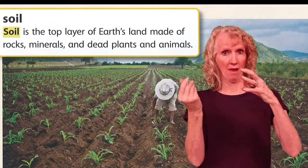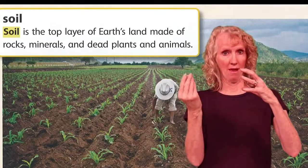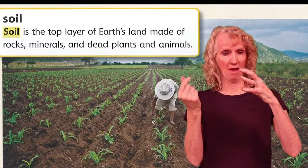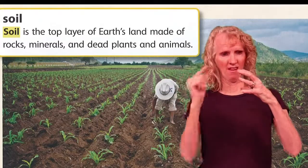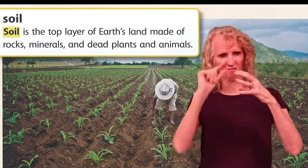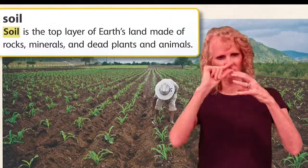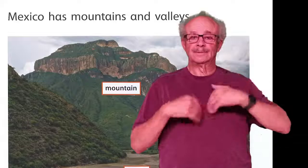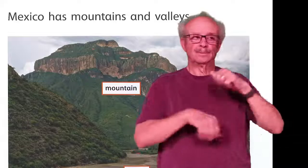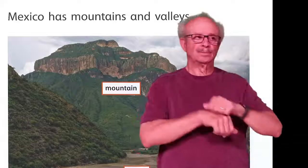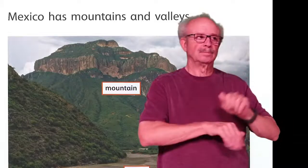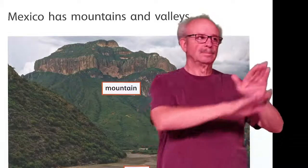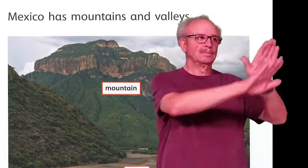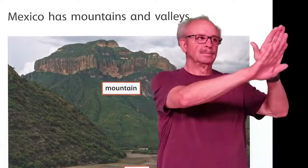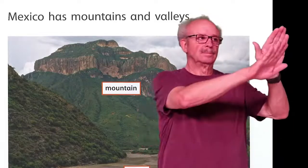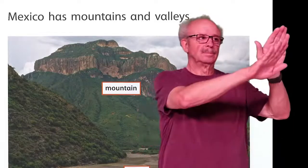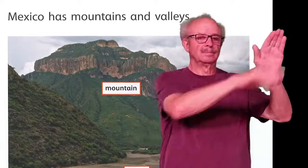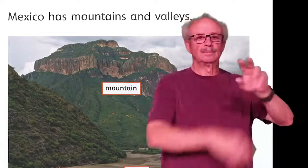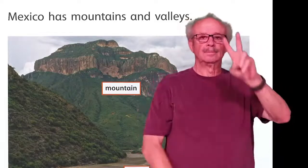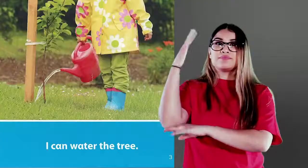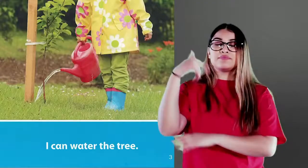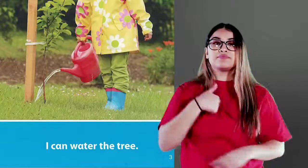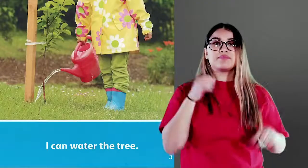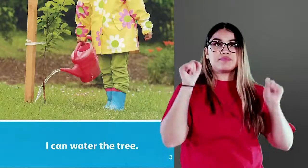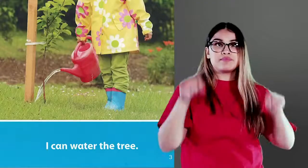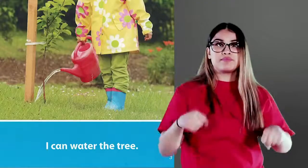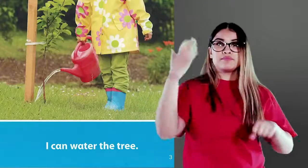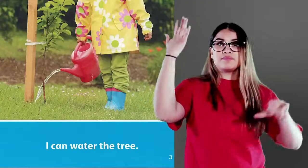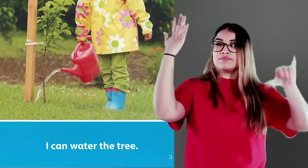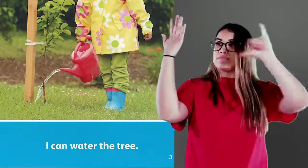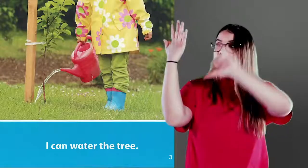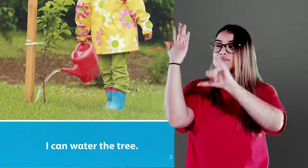the soil on the earth mexico has